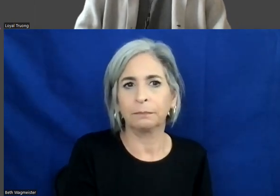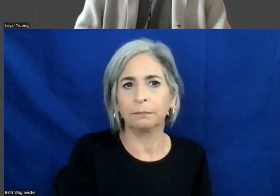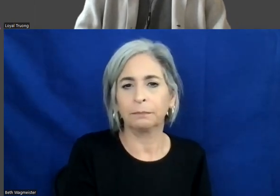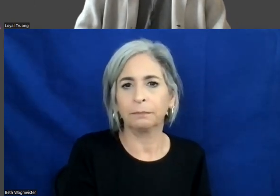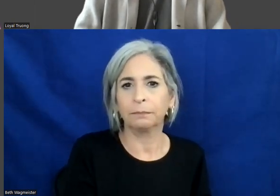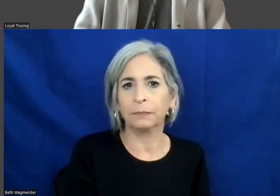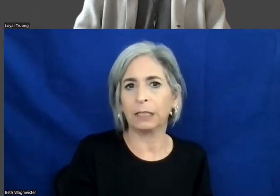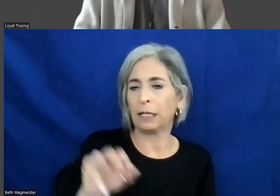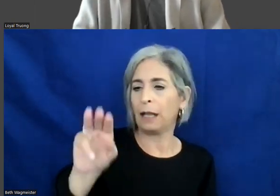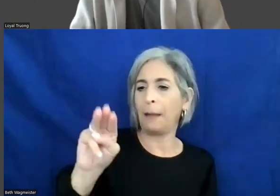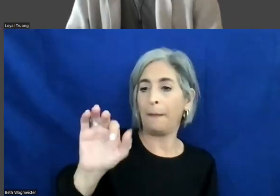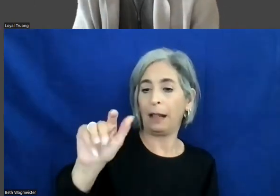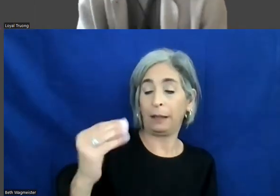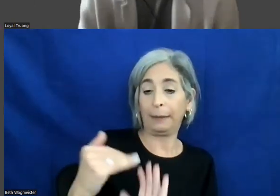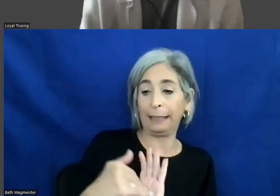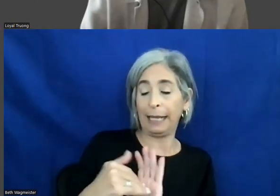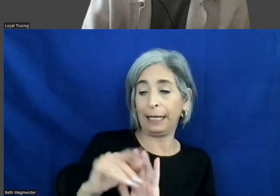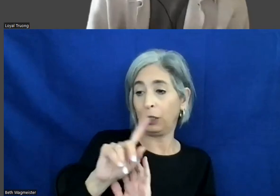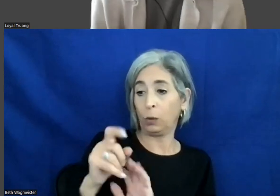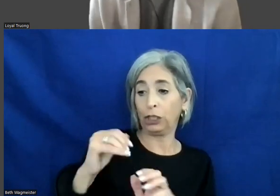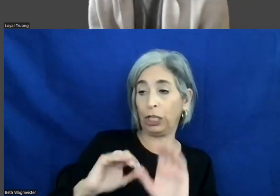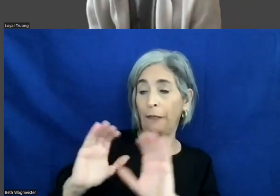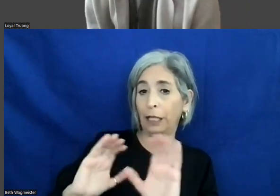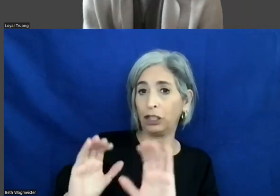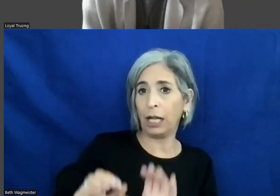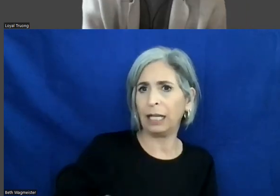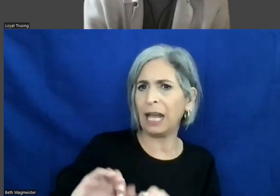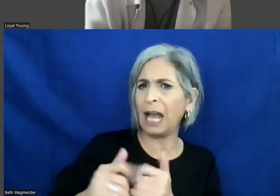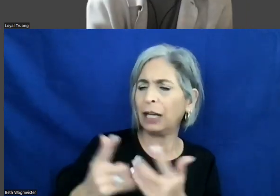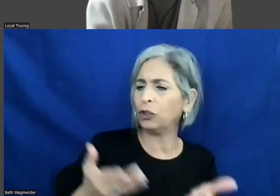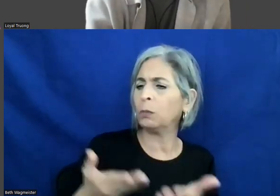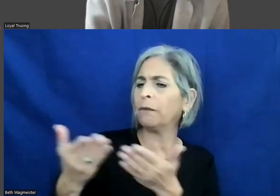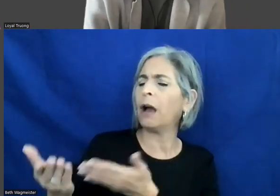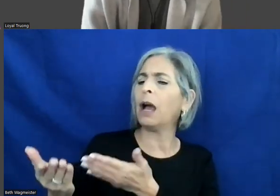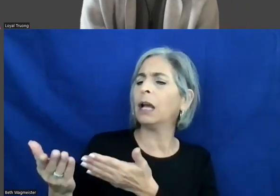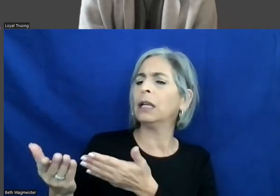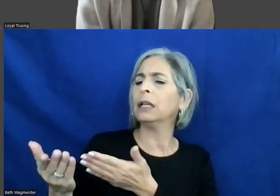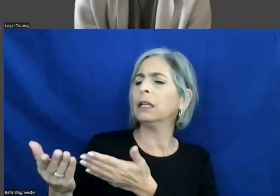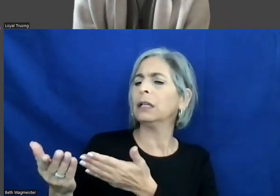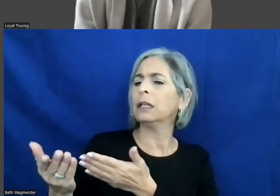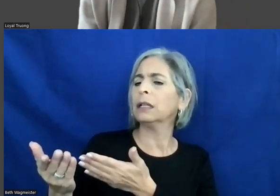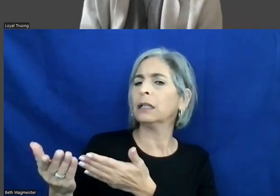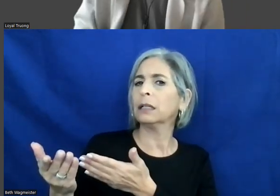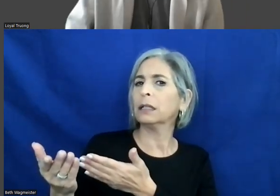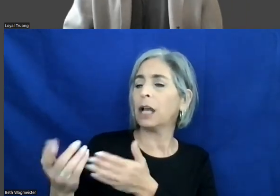There's a question in the chat, how do you provide a case for cost benefit when